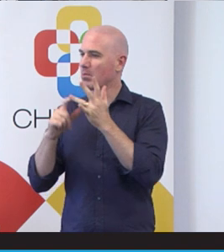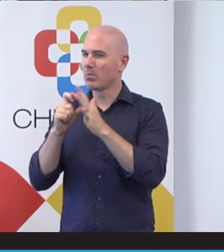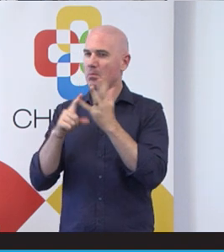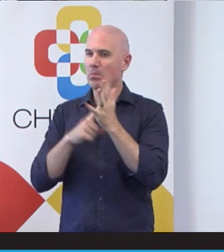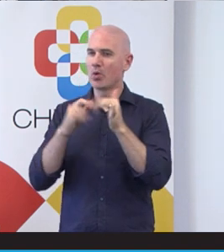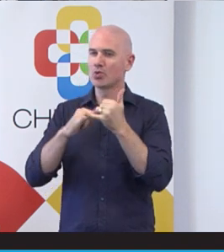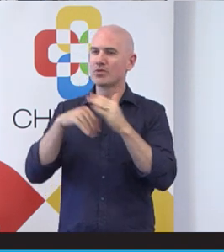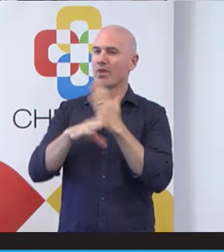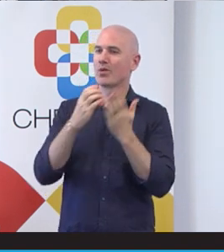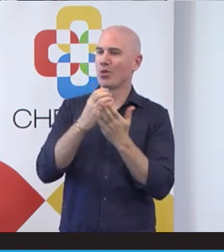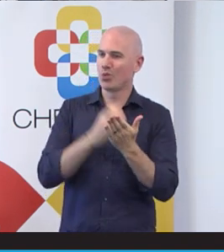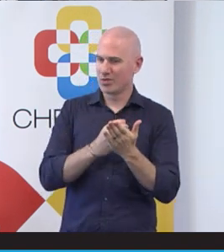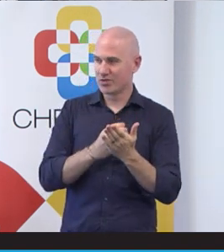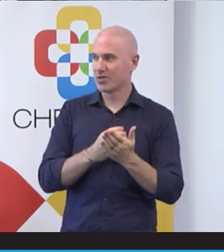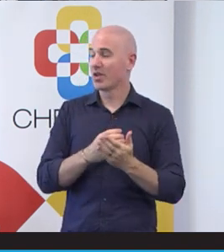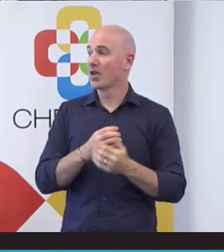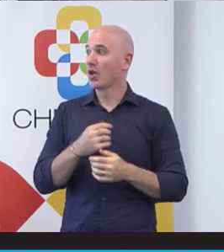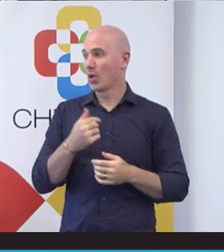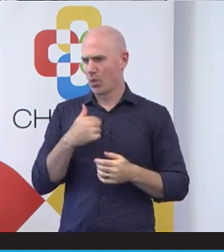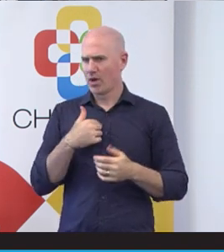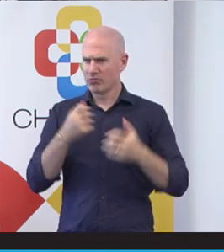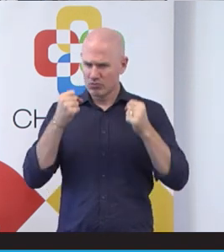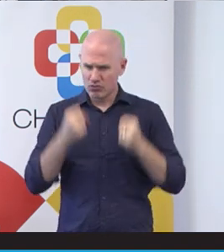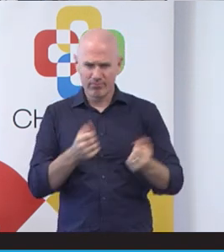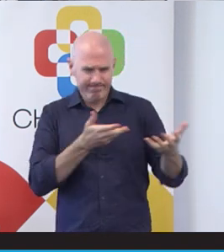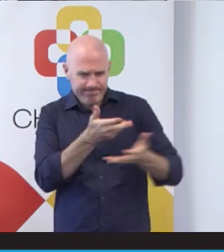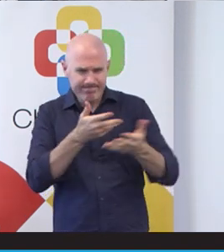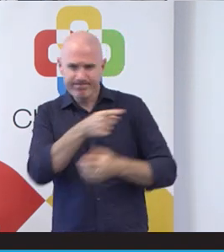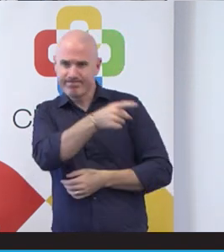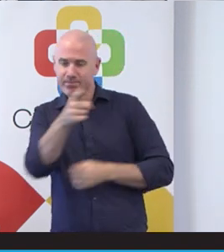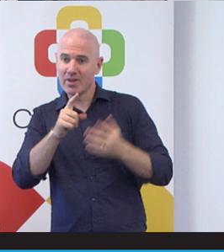the course. We had heavy consultation with people with disability and health providers as well as